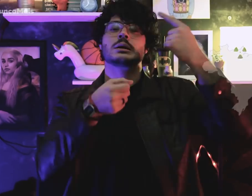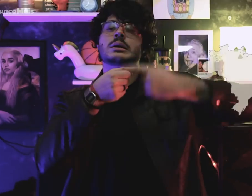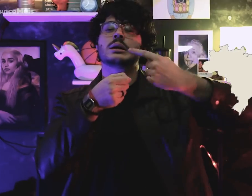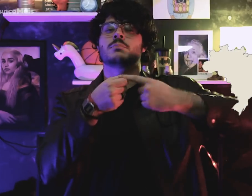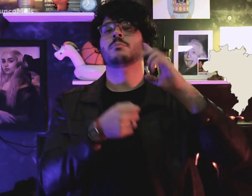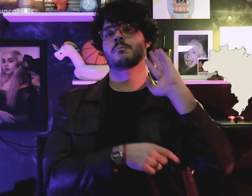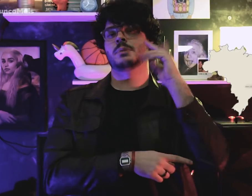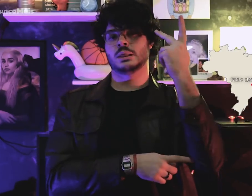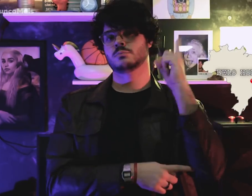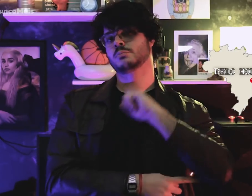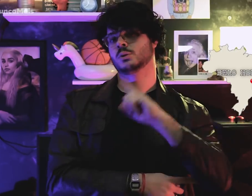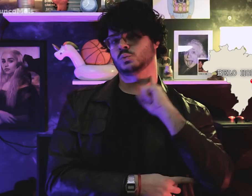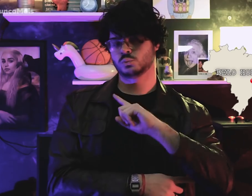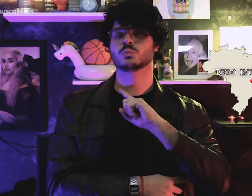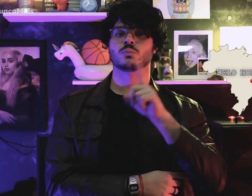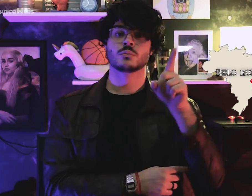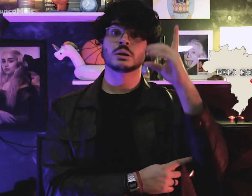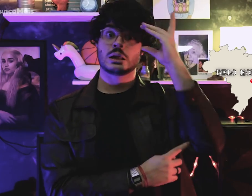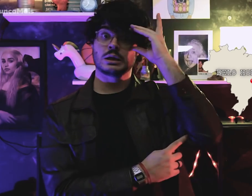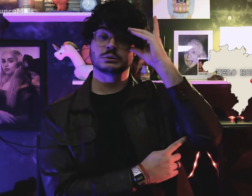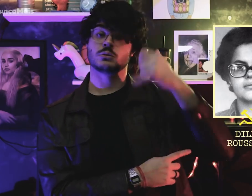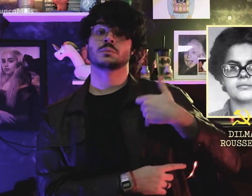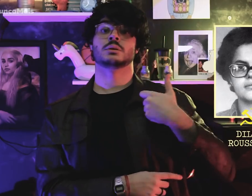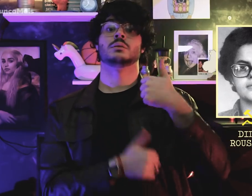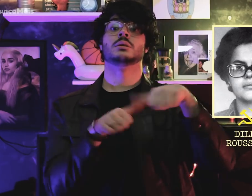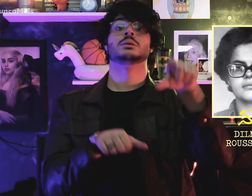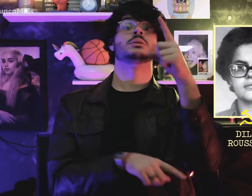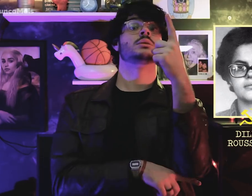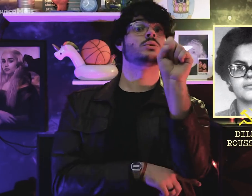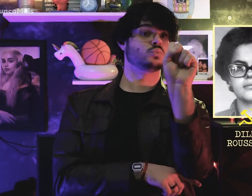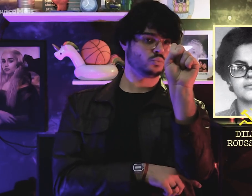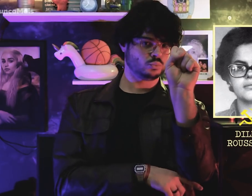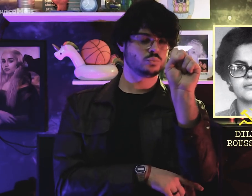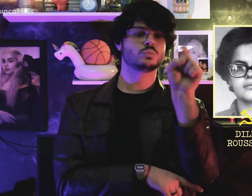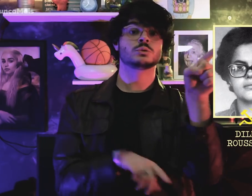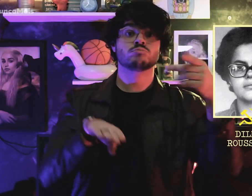In Belo Horizonte-MG, Dilma Rousseff, aged 16,